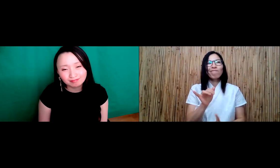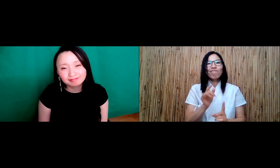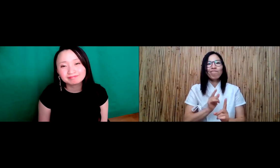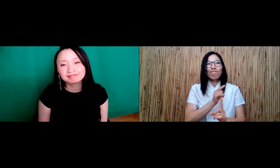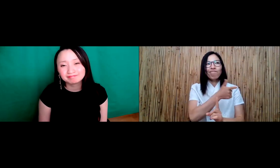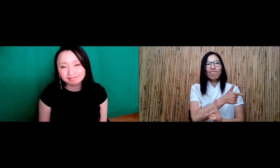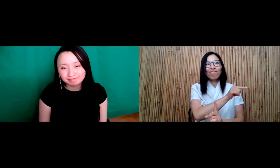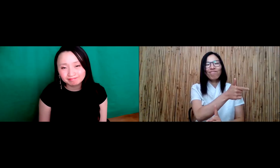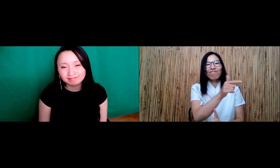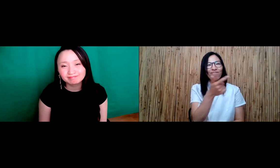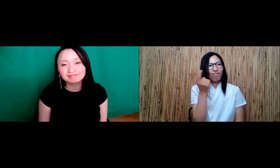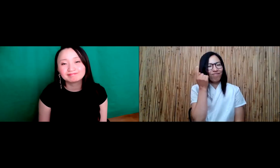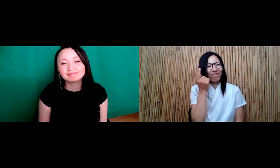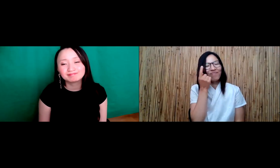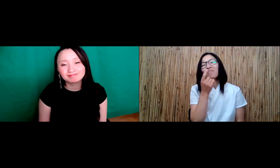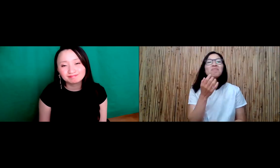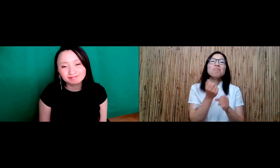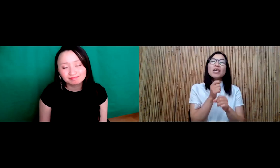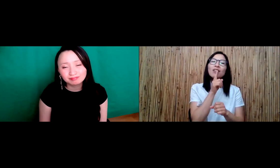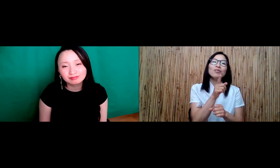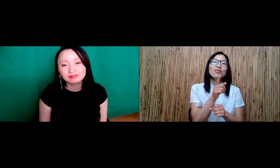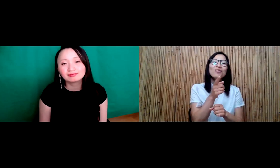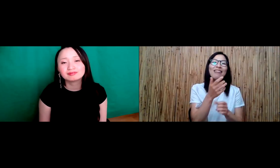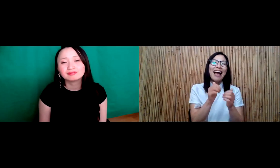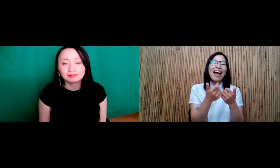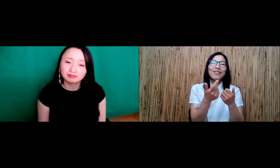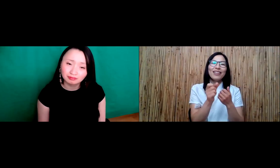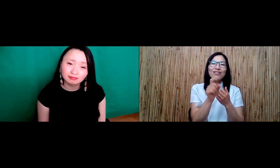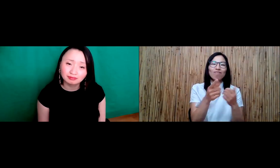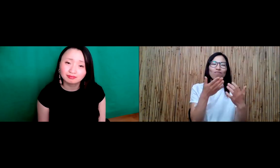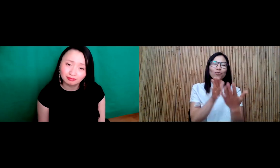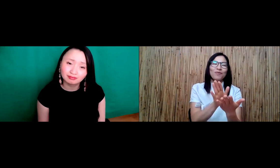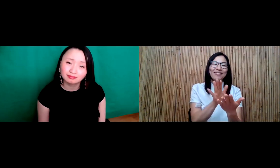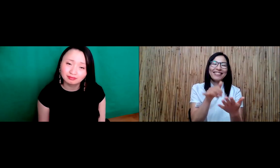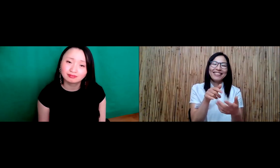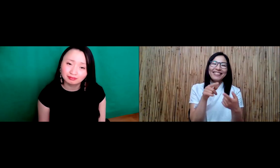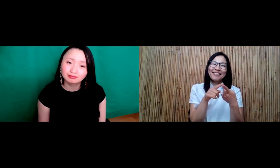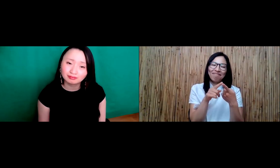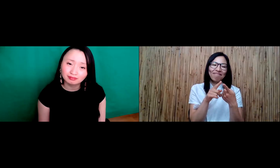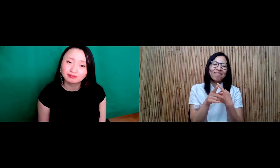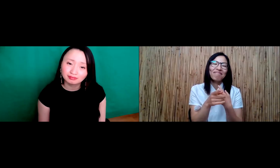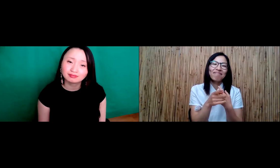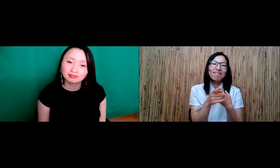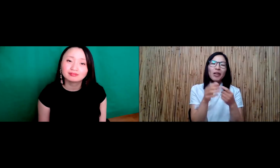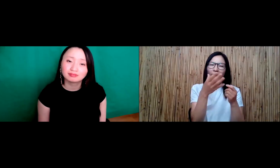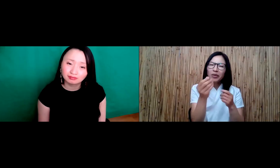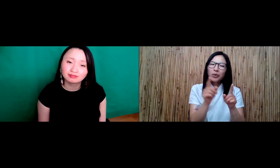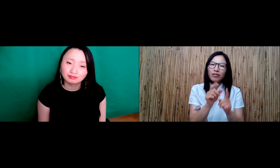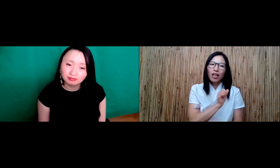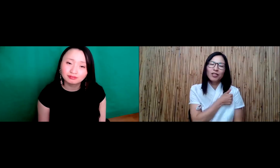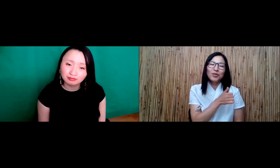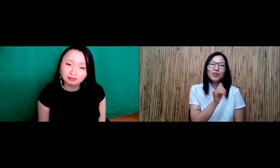and you can see the looks that I get, and. I know you're asking maybe how somebody may